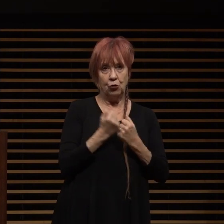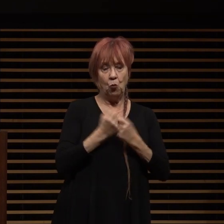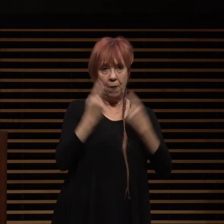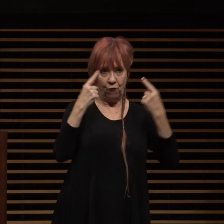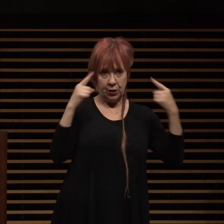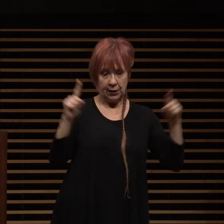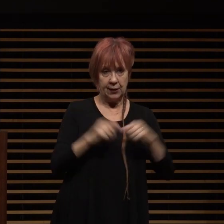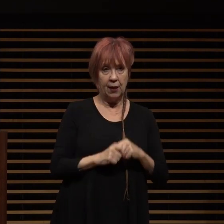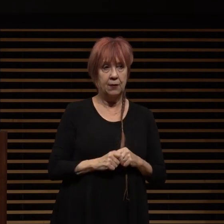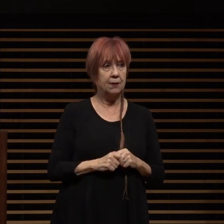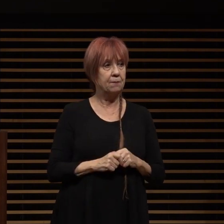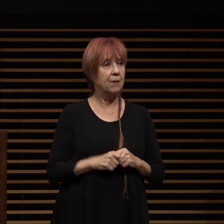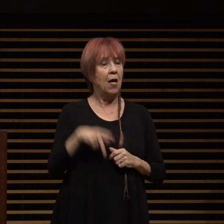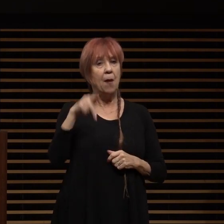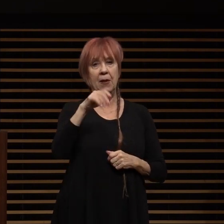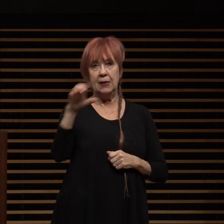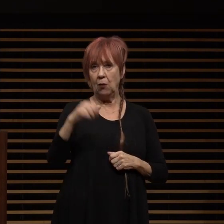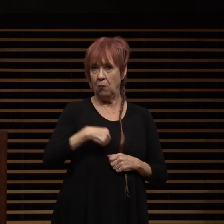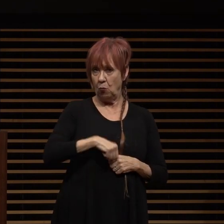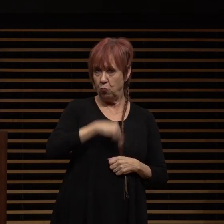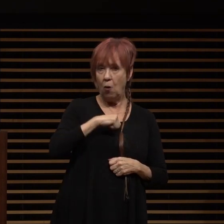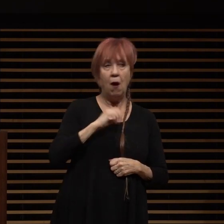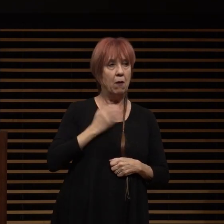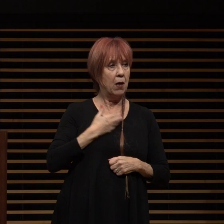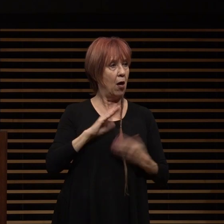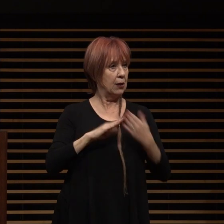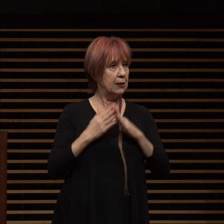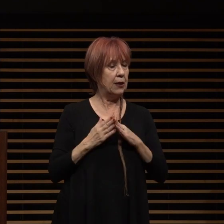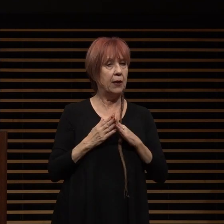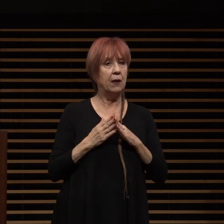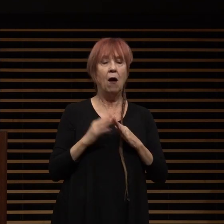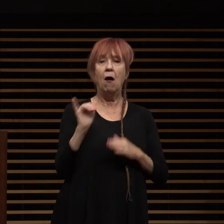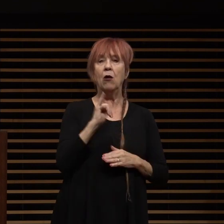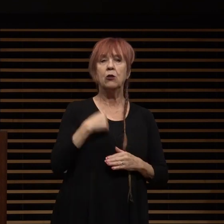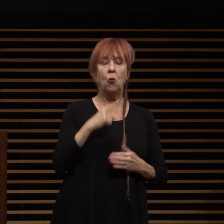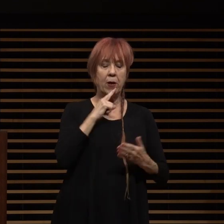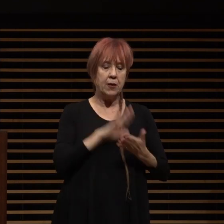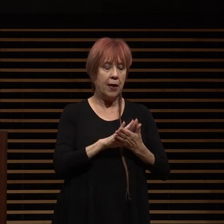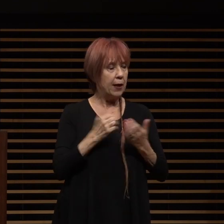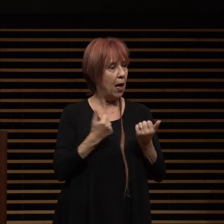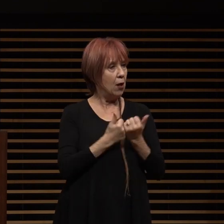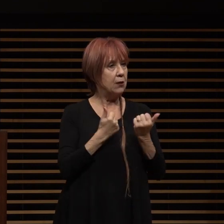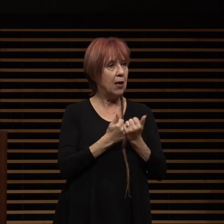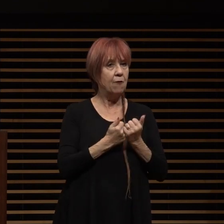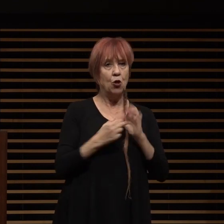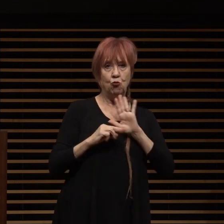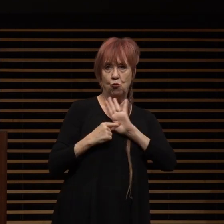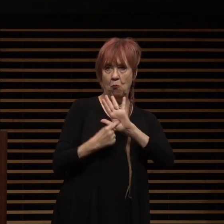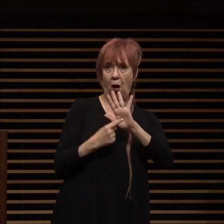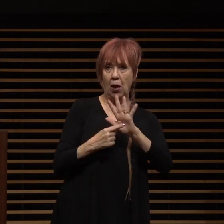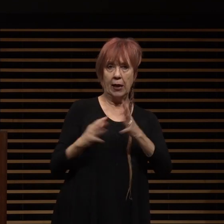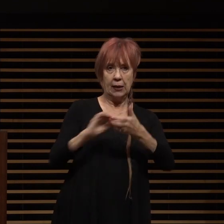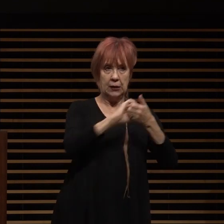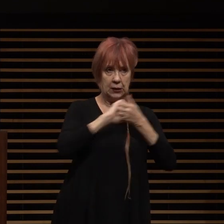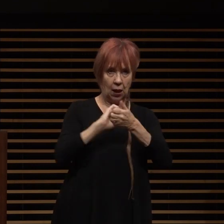at pasadena city college we take pride in our diversity we also dedicate ourselves to modeling